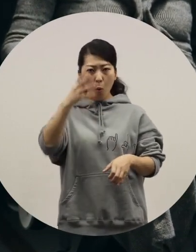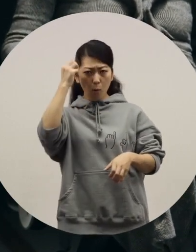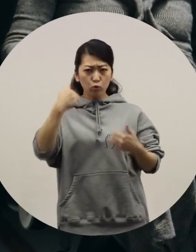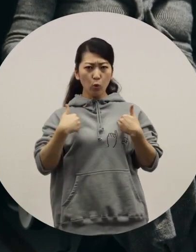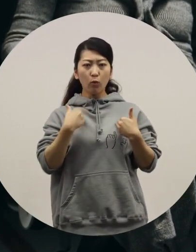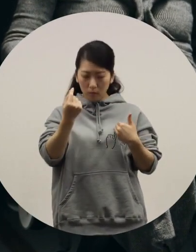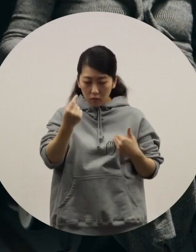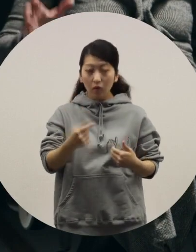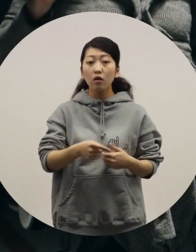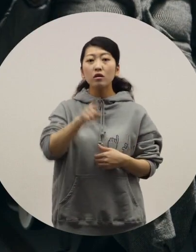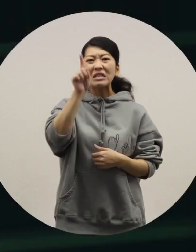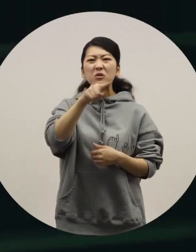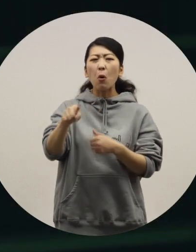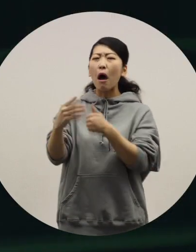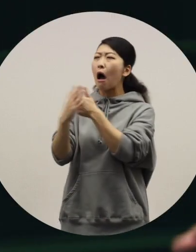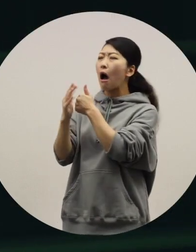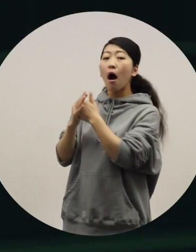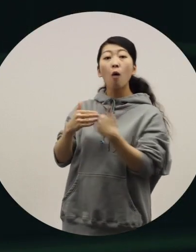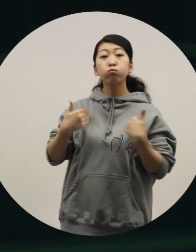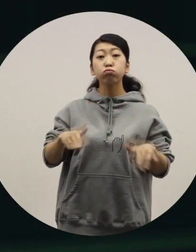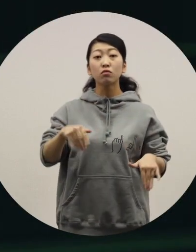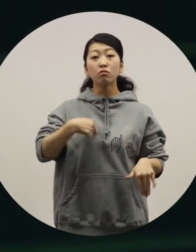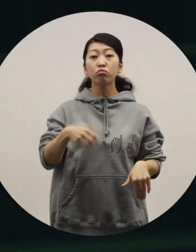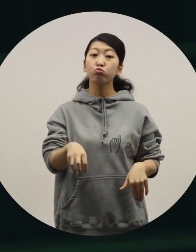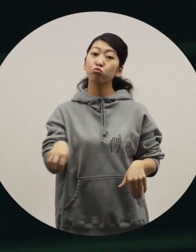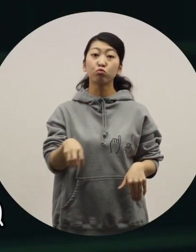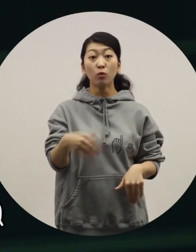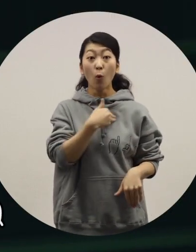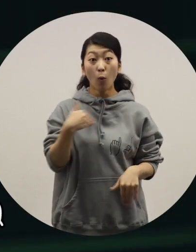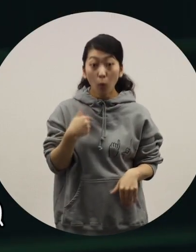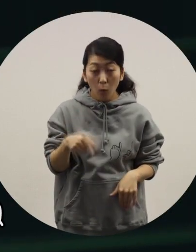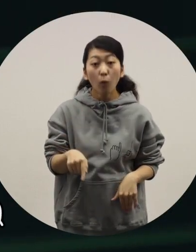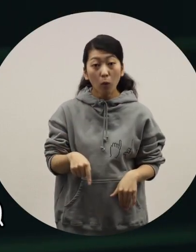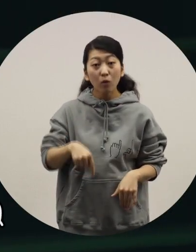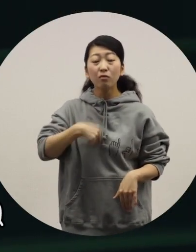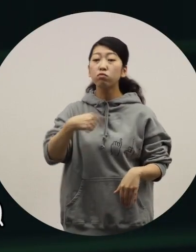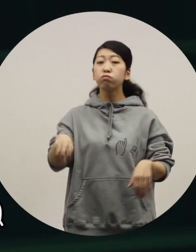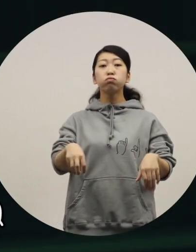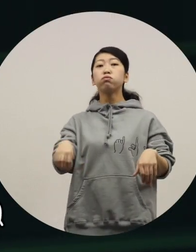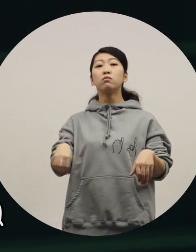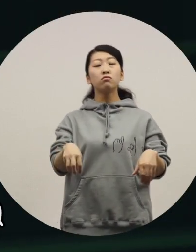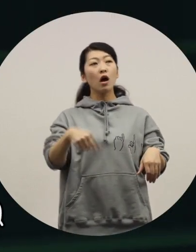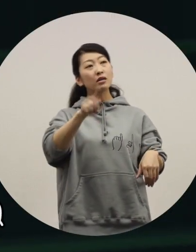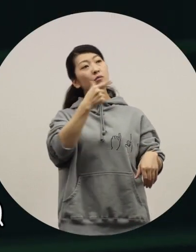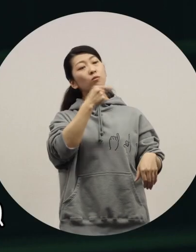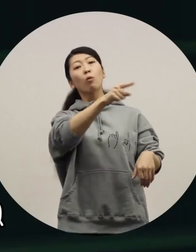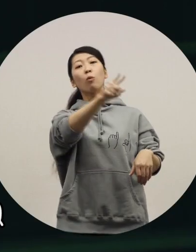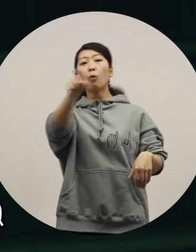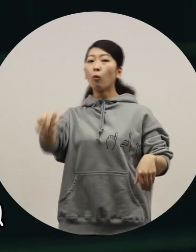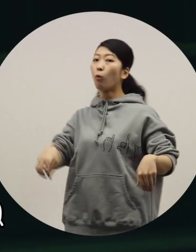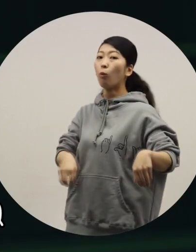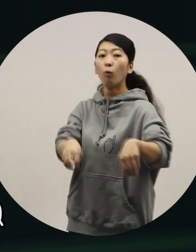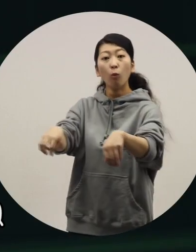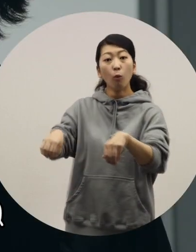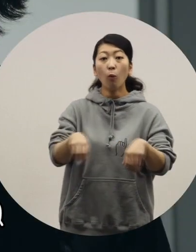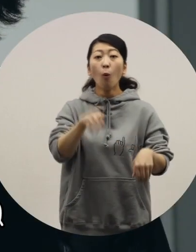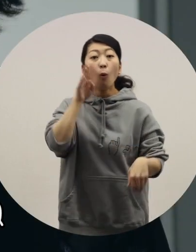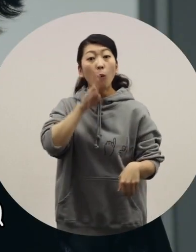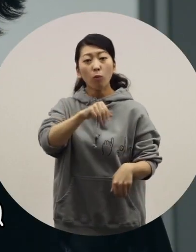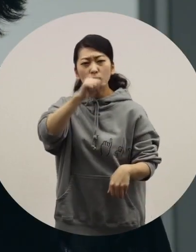[Azuma] You don't need other people to help you. To some extent, you can go anywhere.